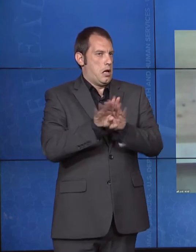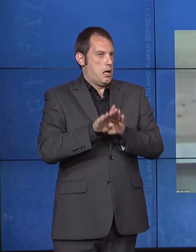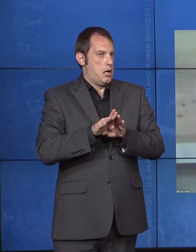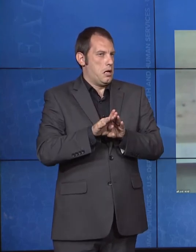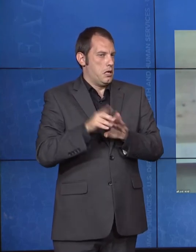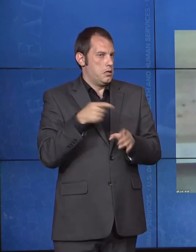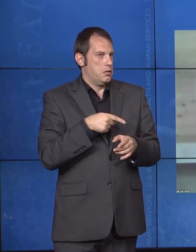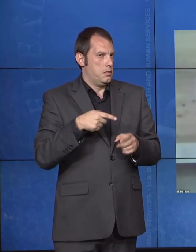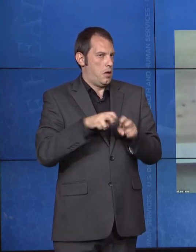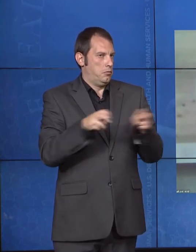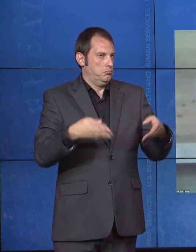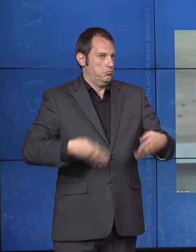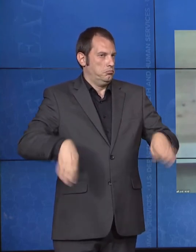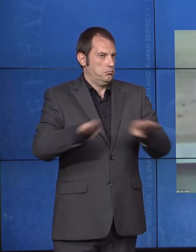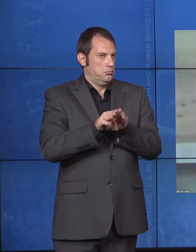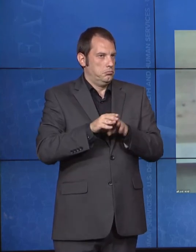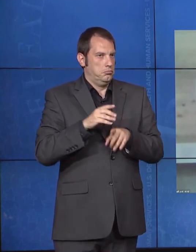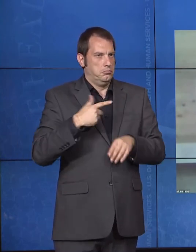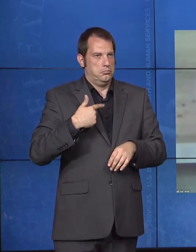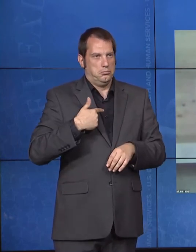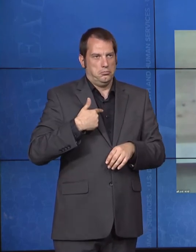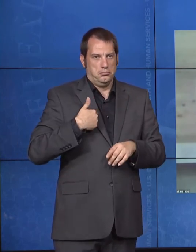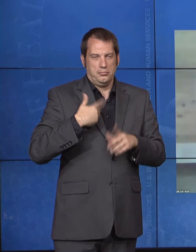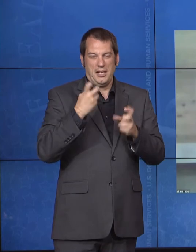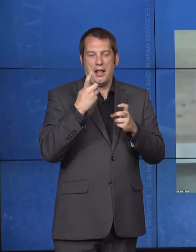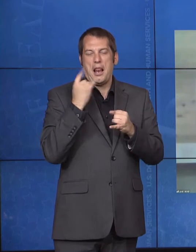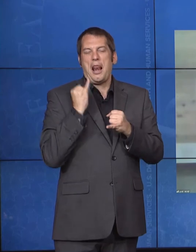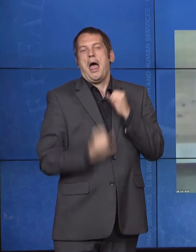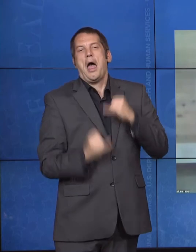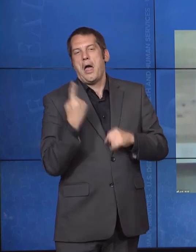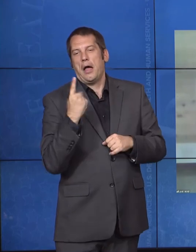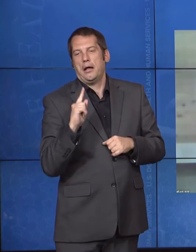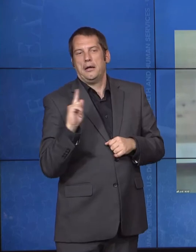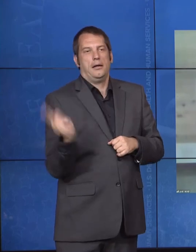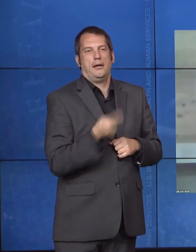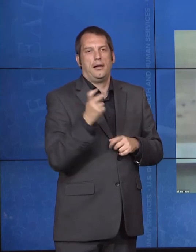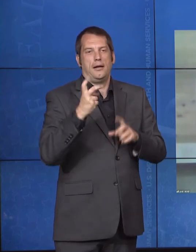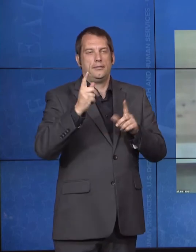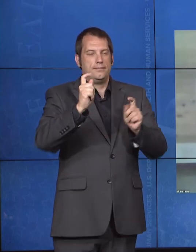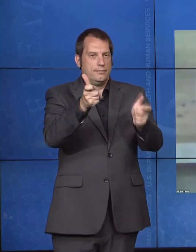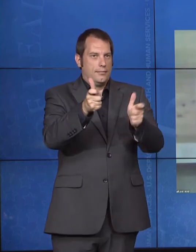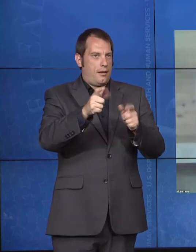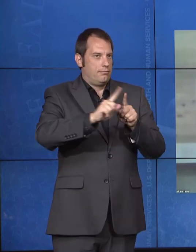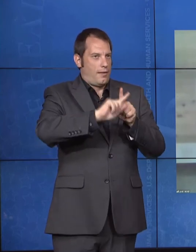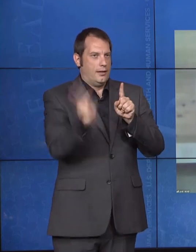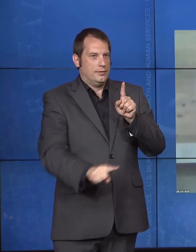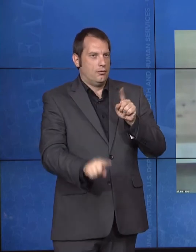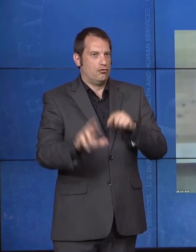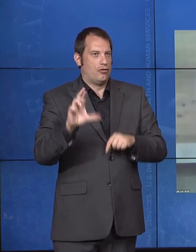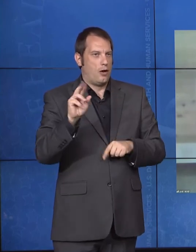here, here's what I've been thinking about. You know, in 30 years, we've made this tremendous